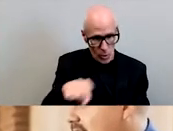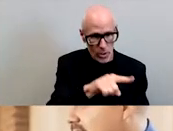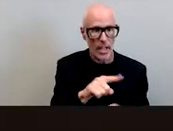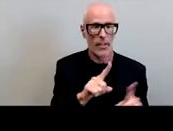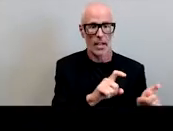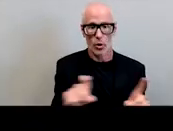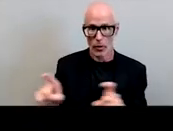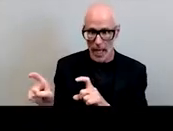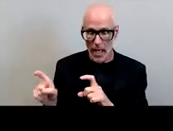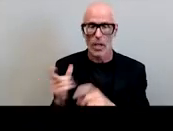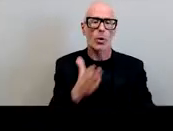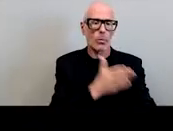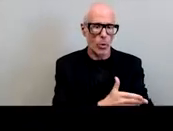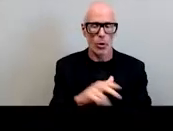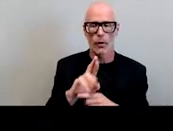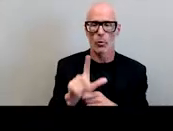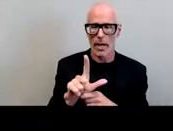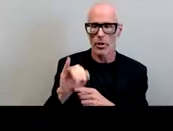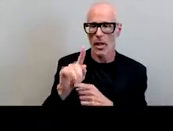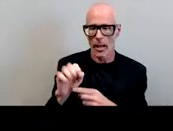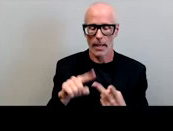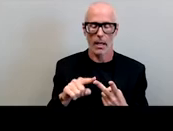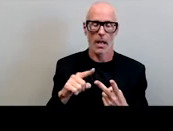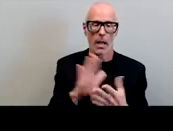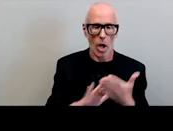to improve racial climates college experiences and student outcomes